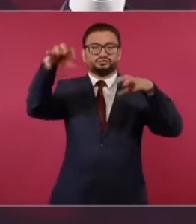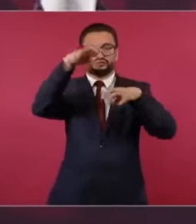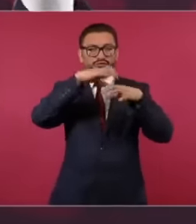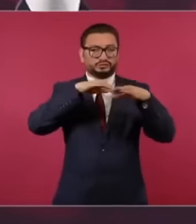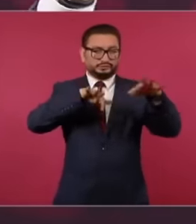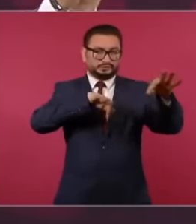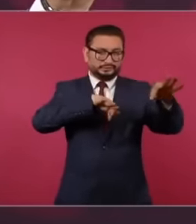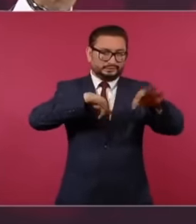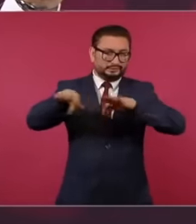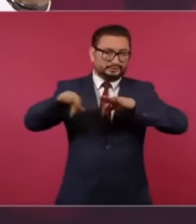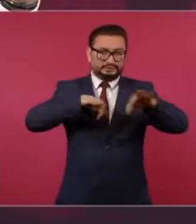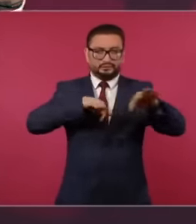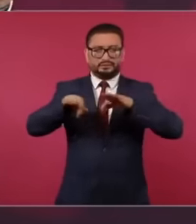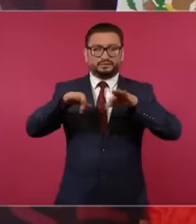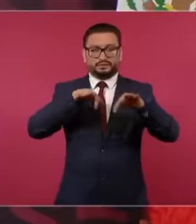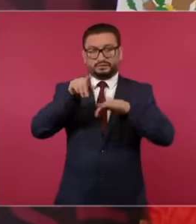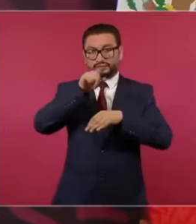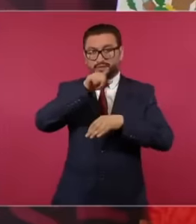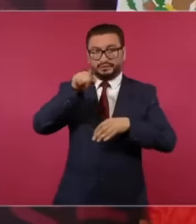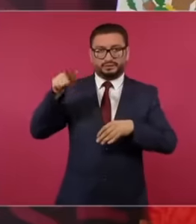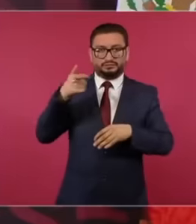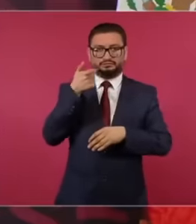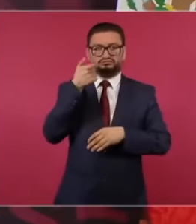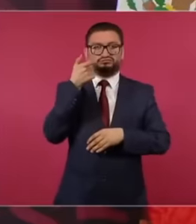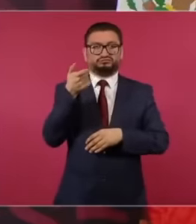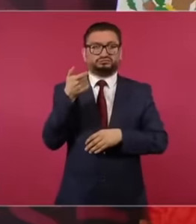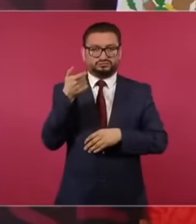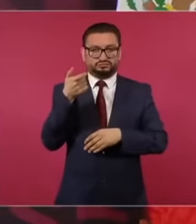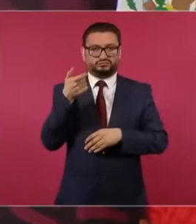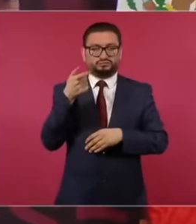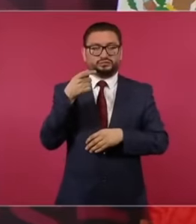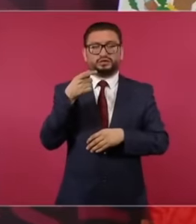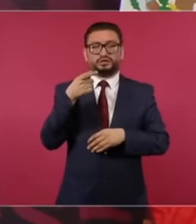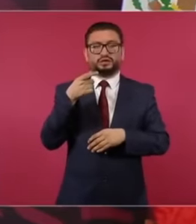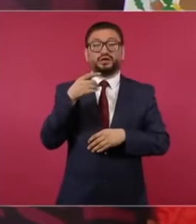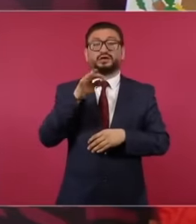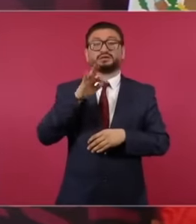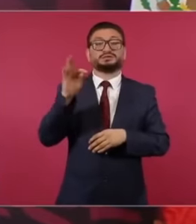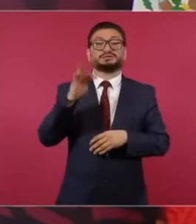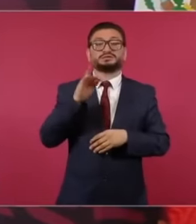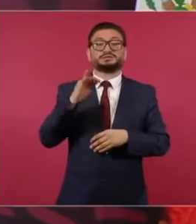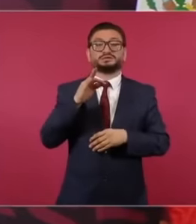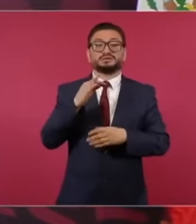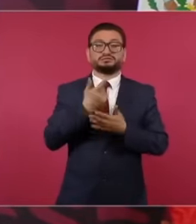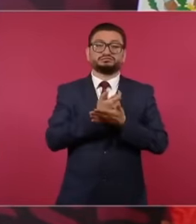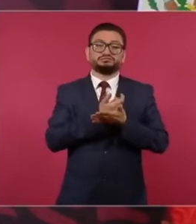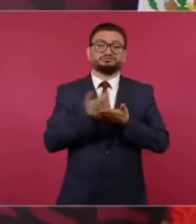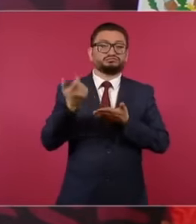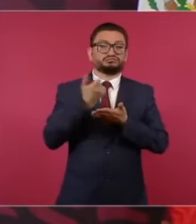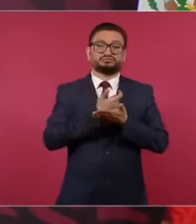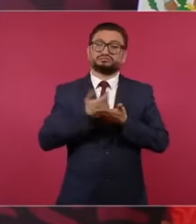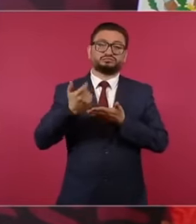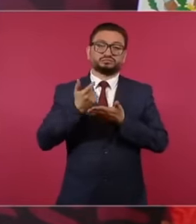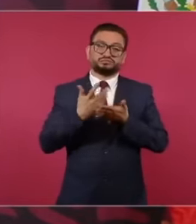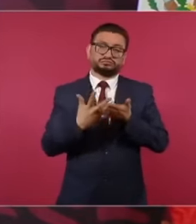non-governmental organizations may earn more than what I earn. Well,